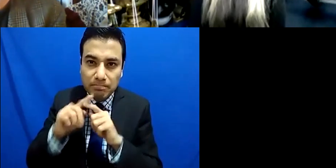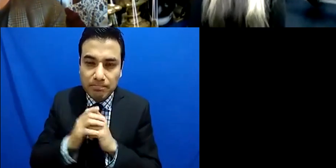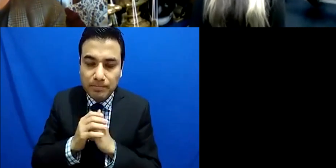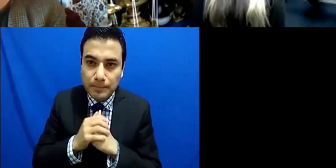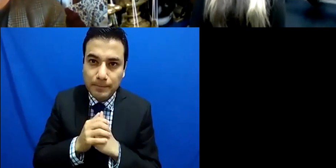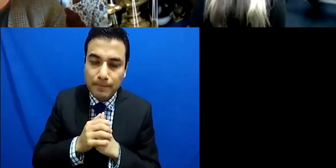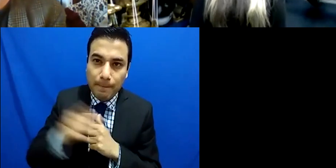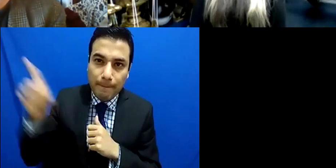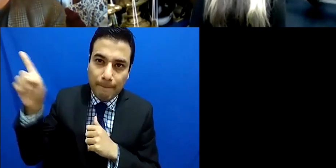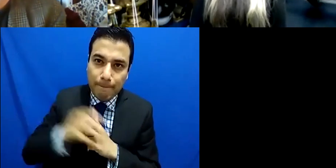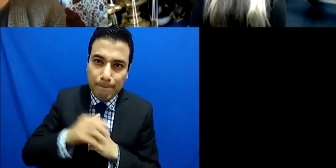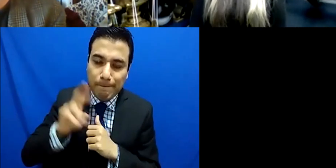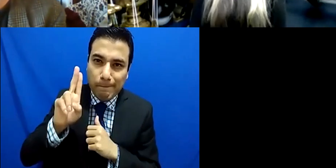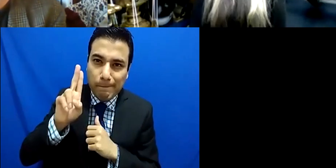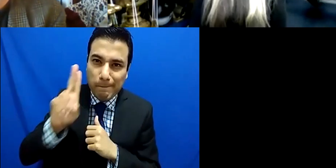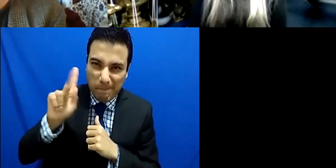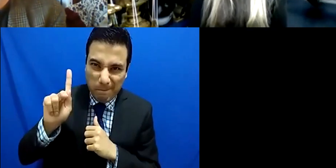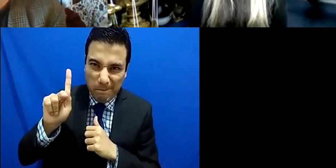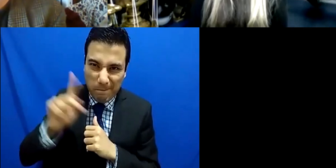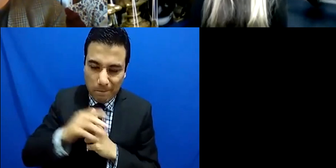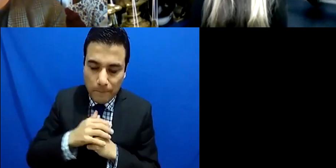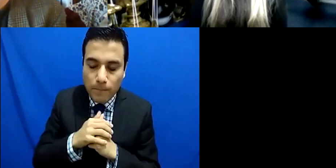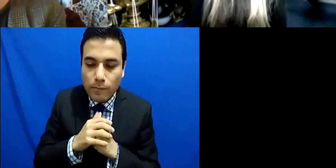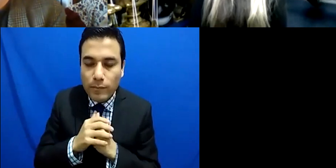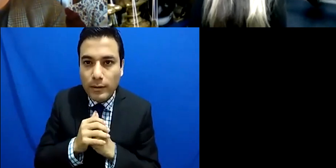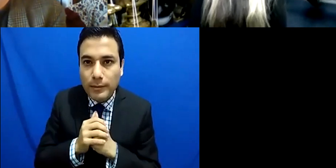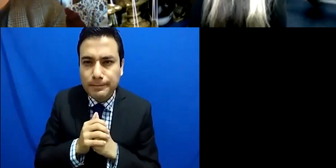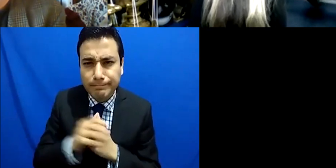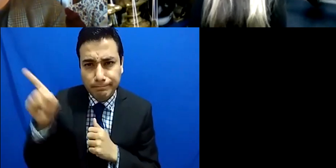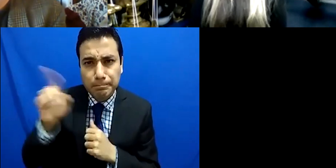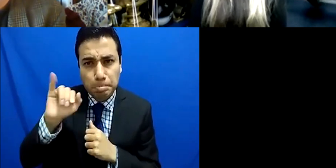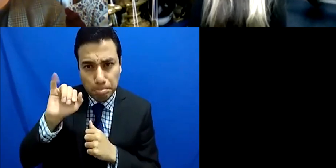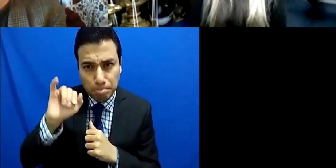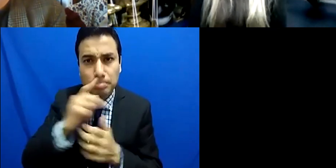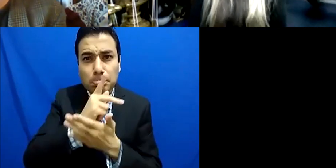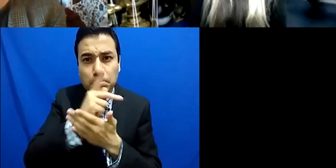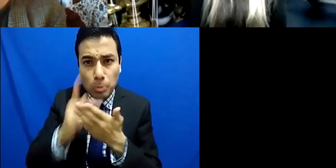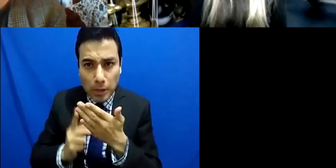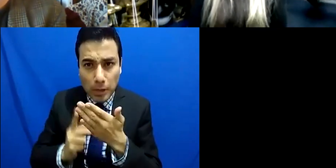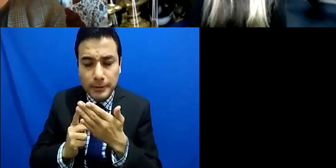they really did change their policy and you know, it was absolutely became absolutely